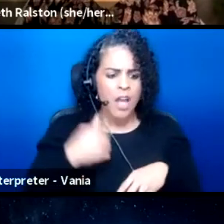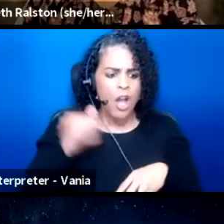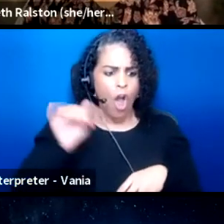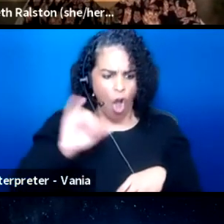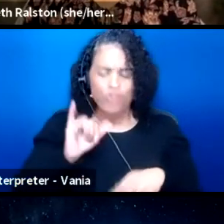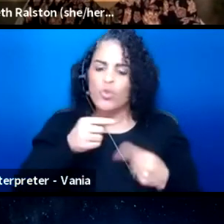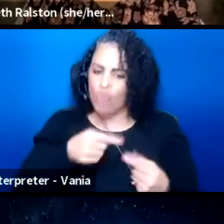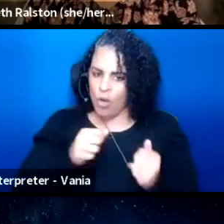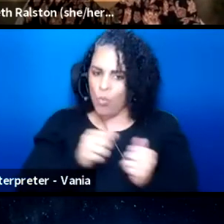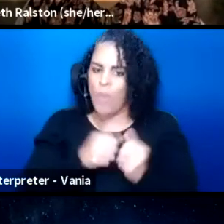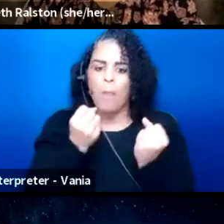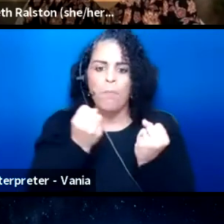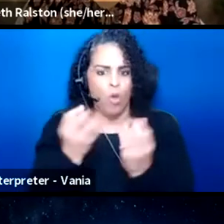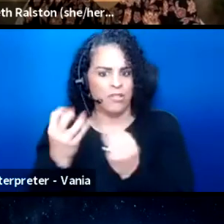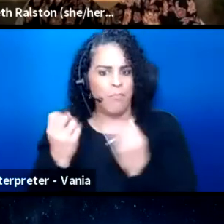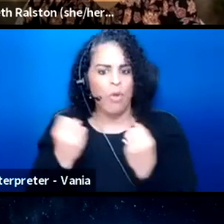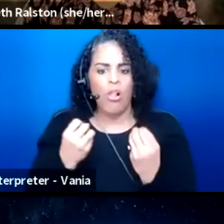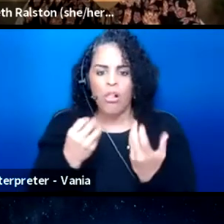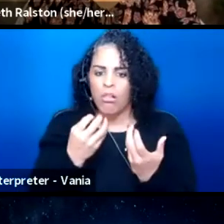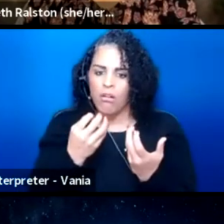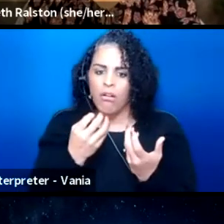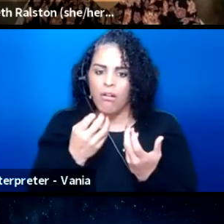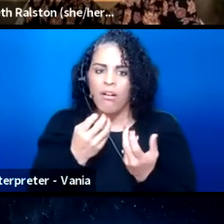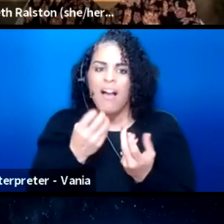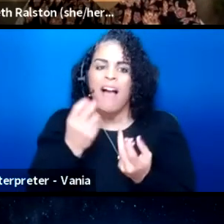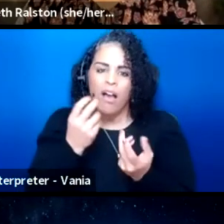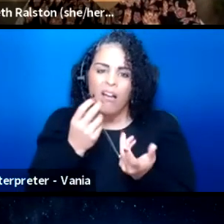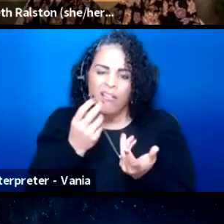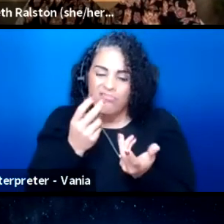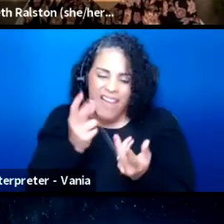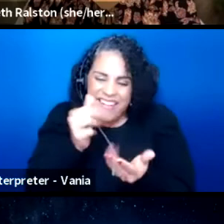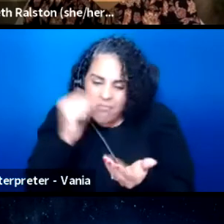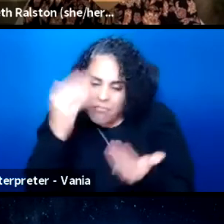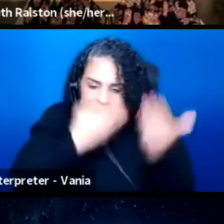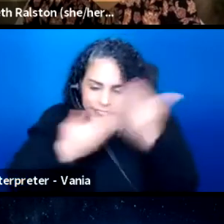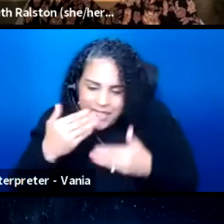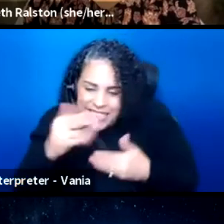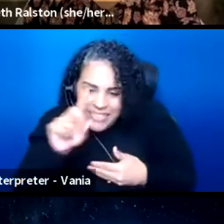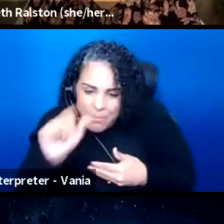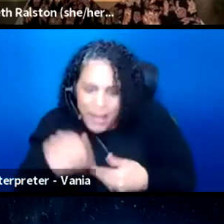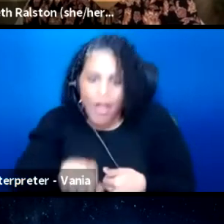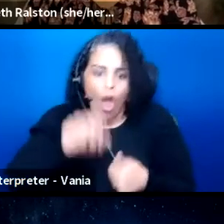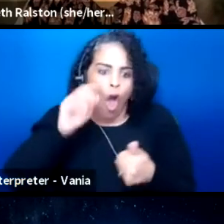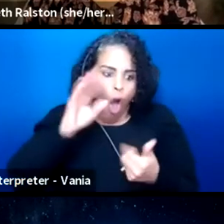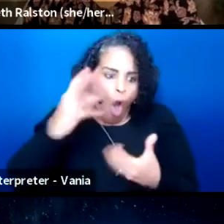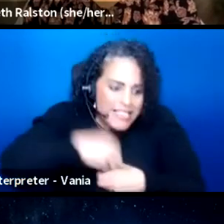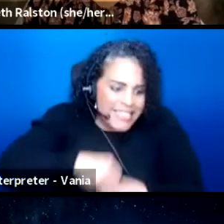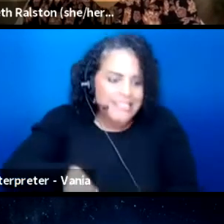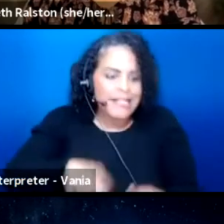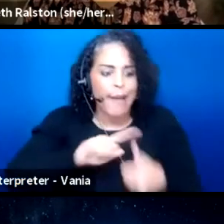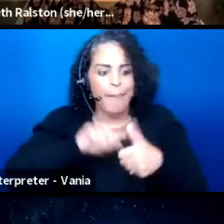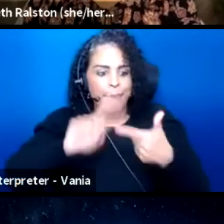with multiple invisible disabilities, including autism, ADHD, several mental illnesses,